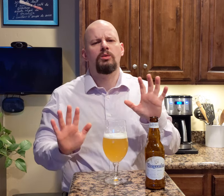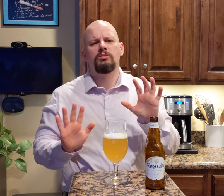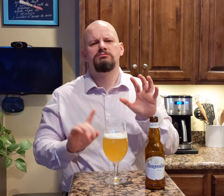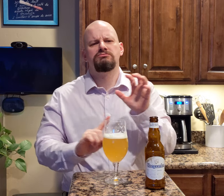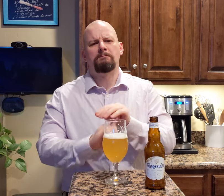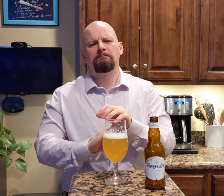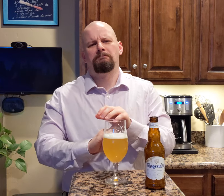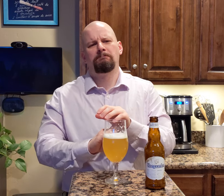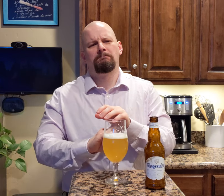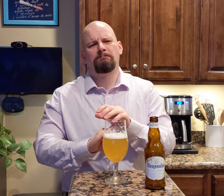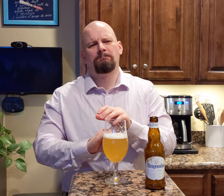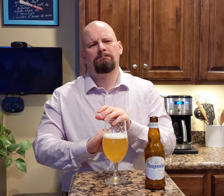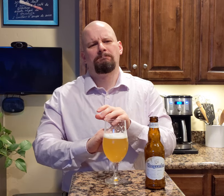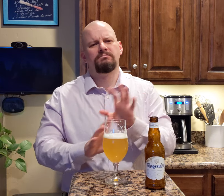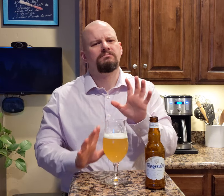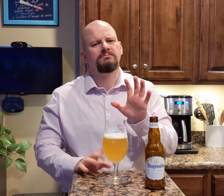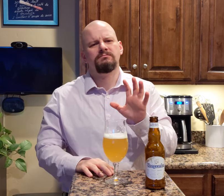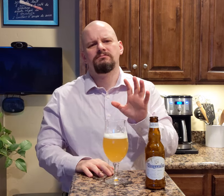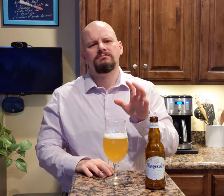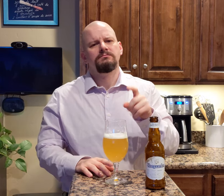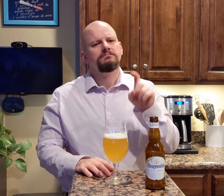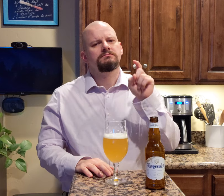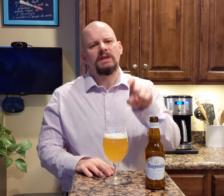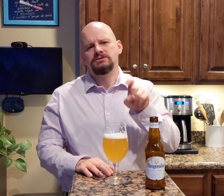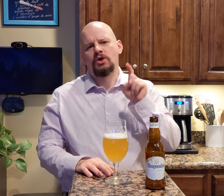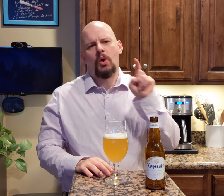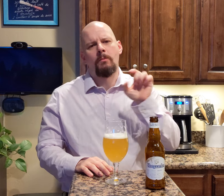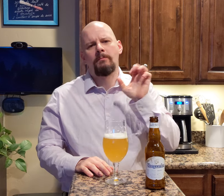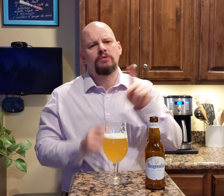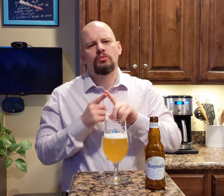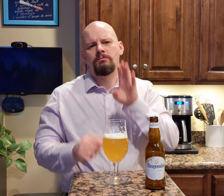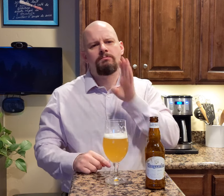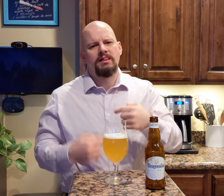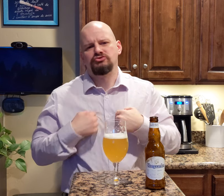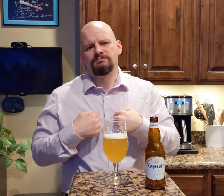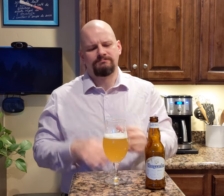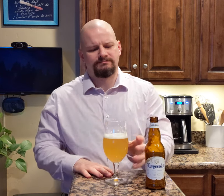Ohh, they're beyond awesome! I must go back to Belgium.